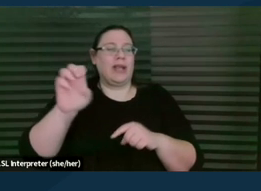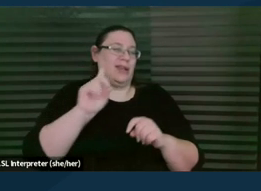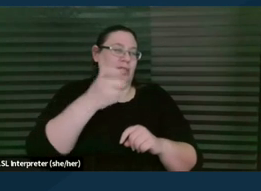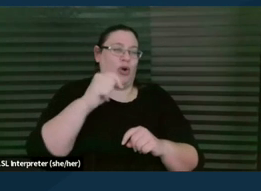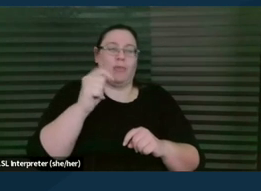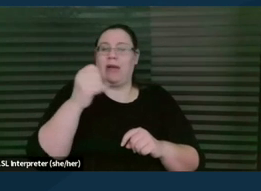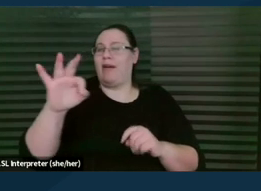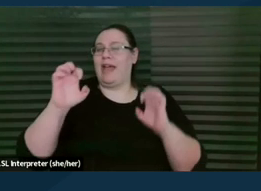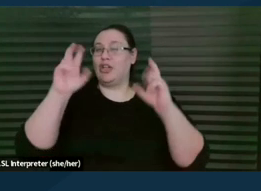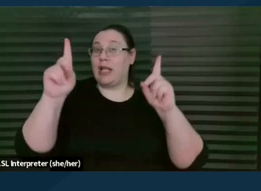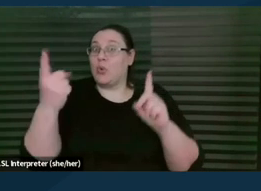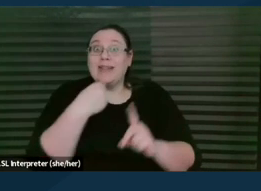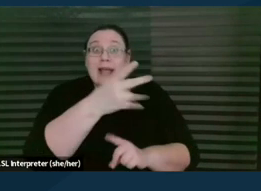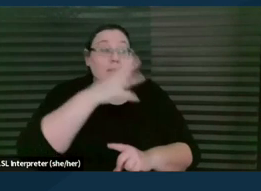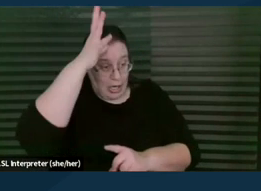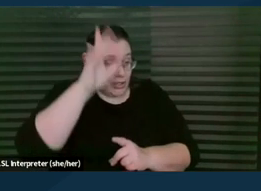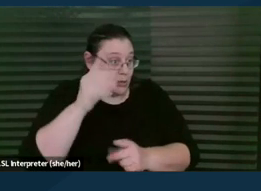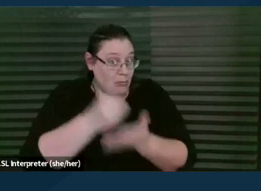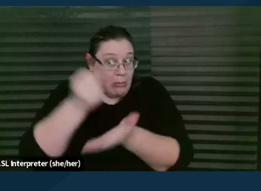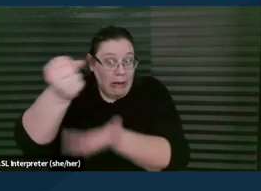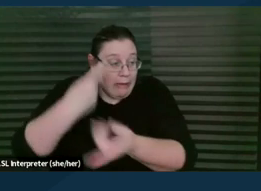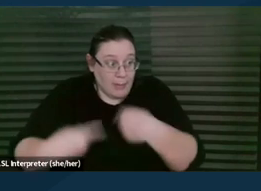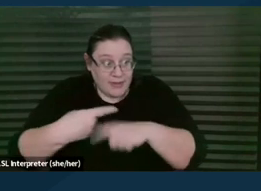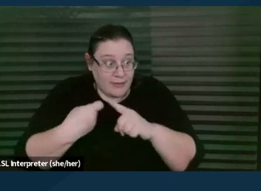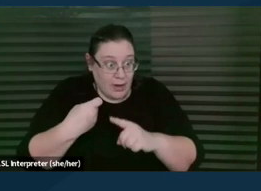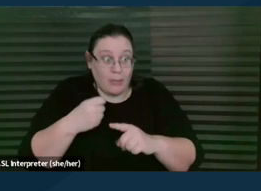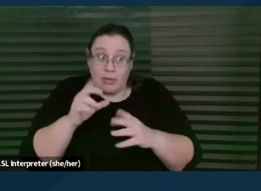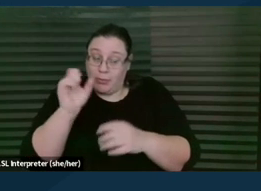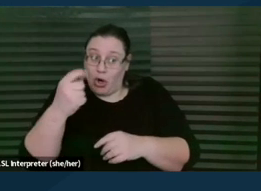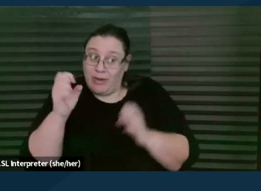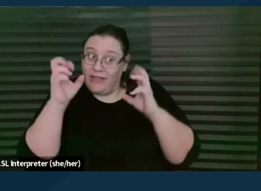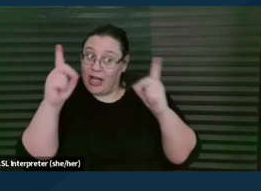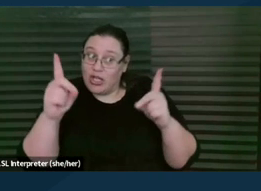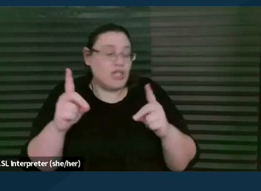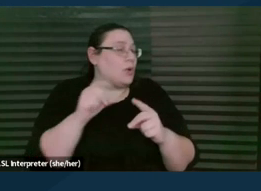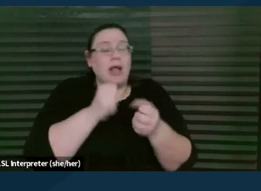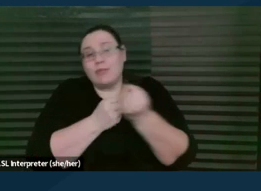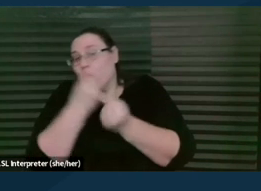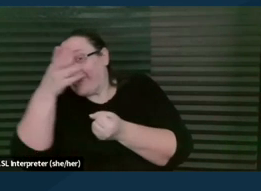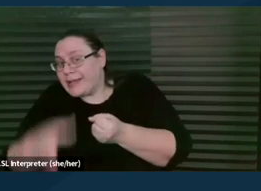You know, we're here because we're on this side or that side. We're funded to help you understand your rights and use them.